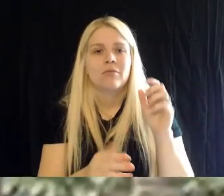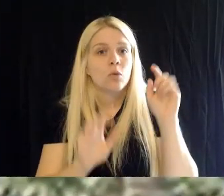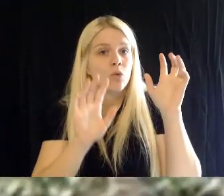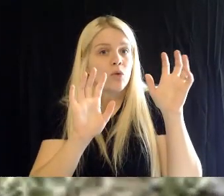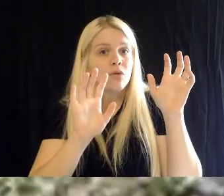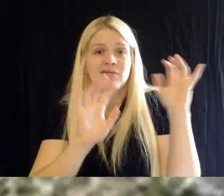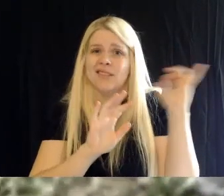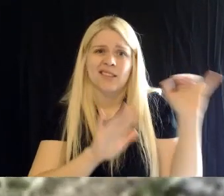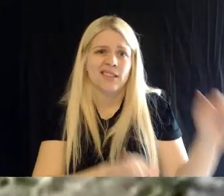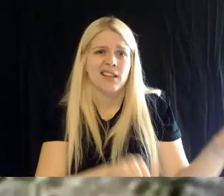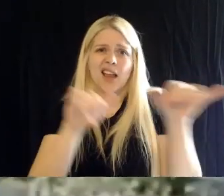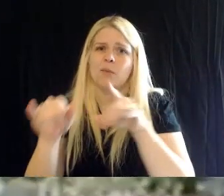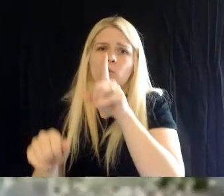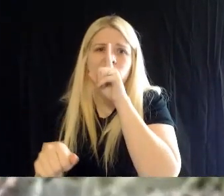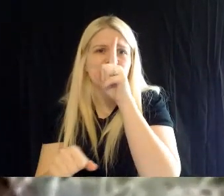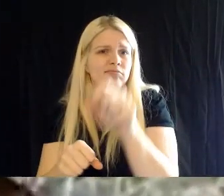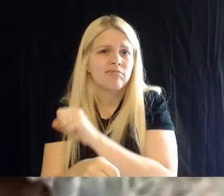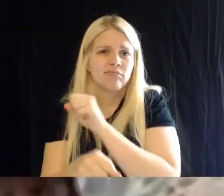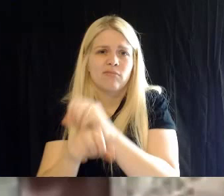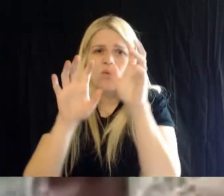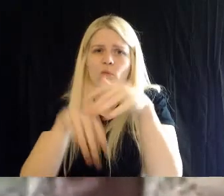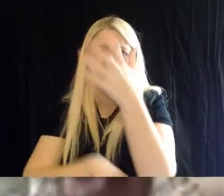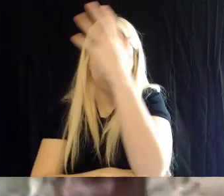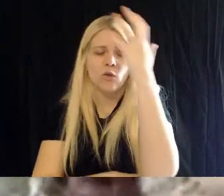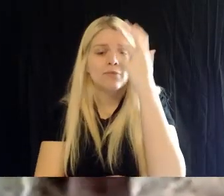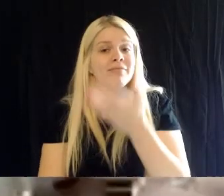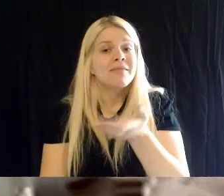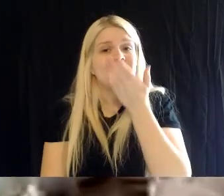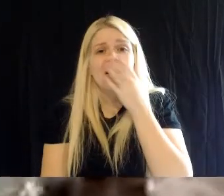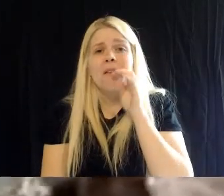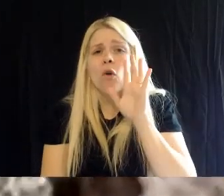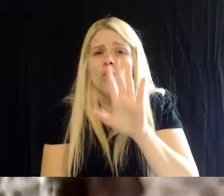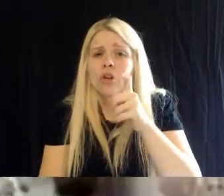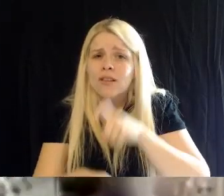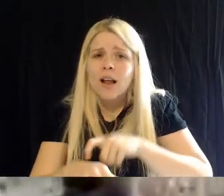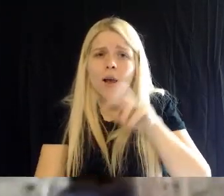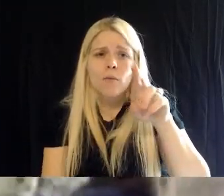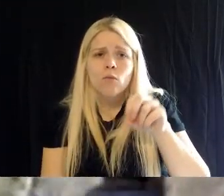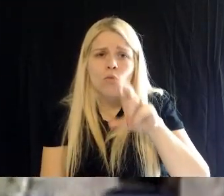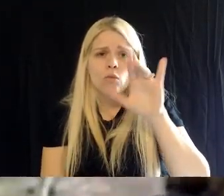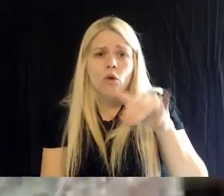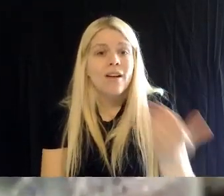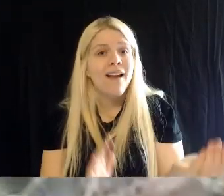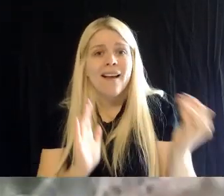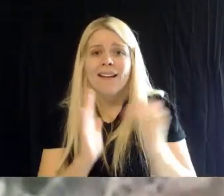Rory, thanks for your time. Rory: Yeah! Brad: Again, a lot of information on the internet about rainforests and what